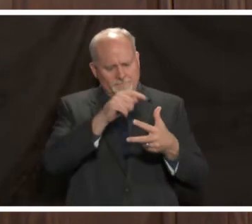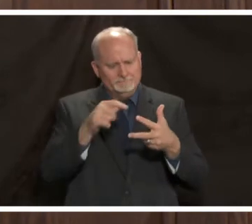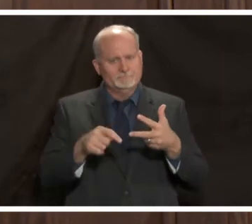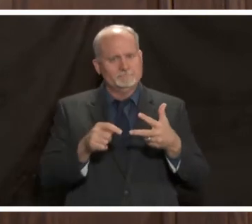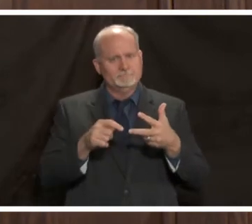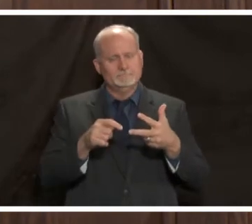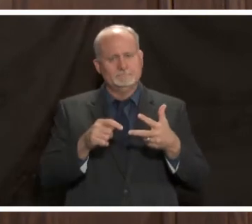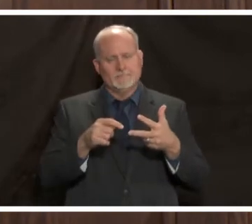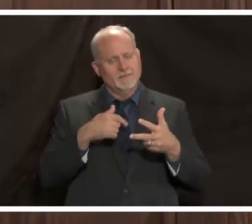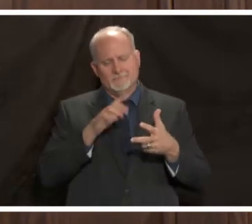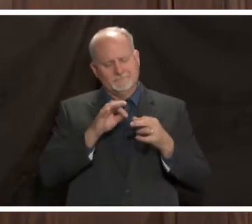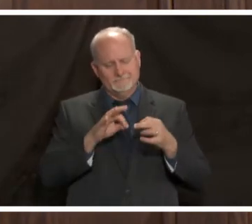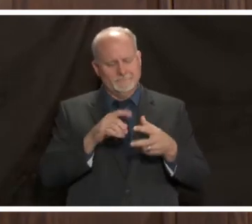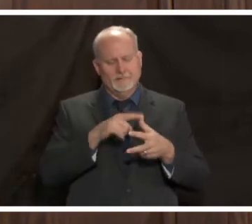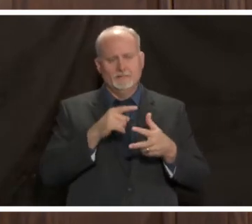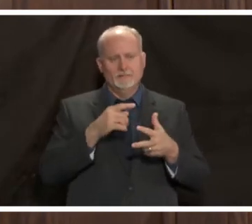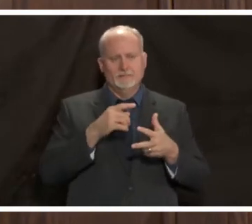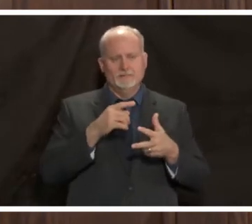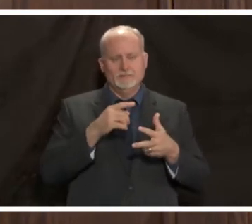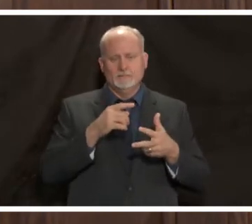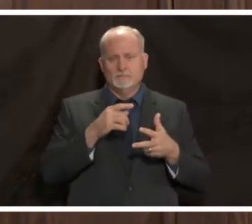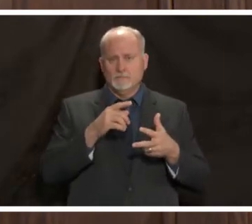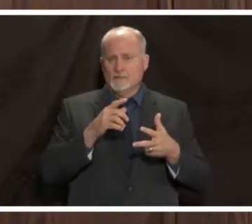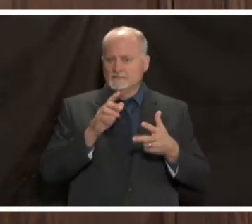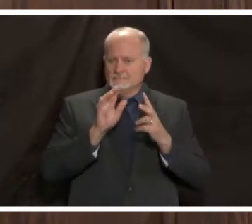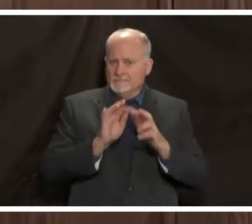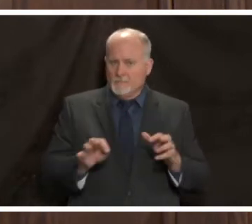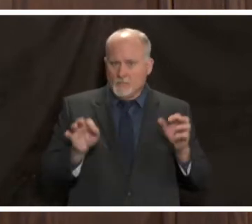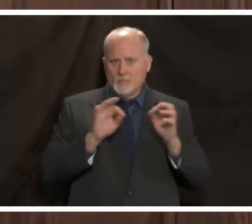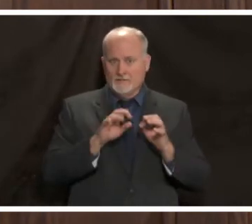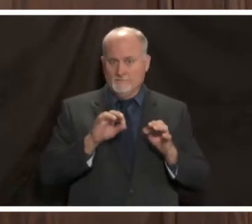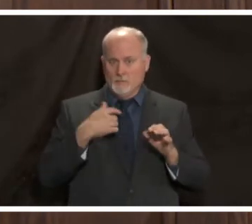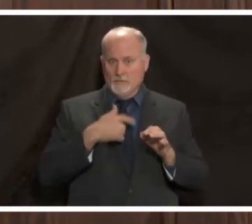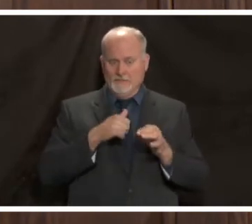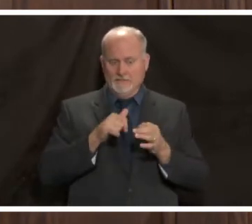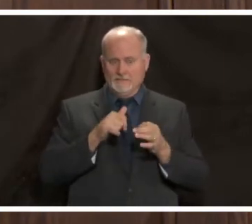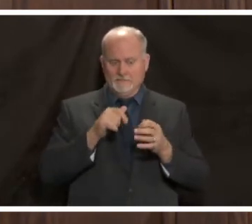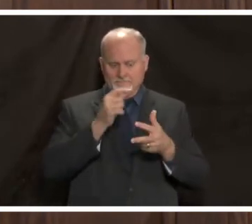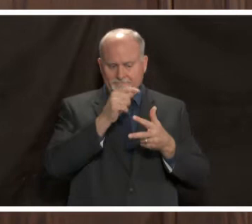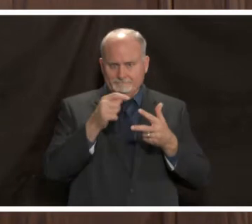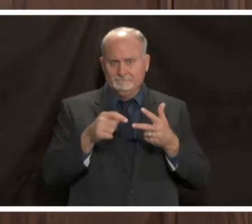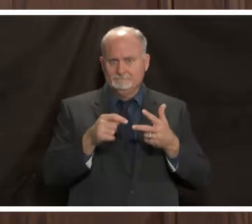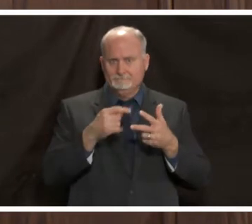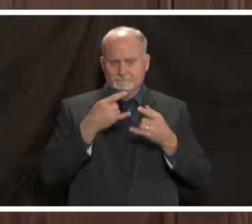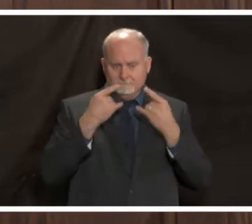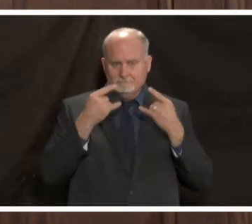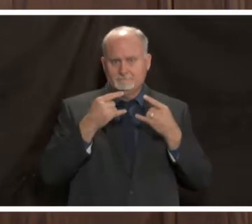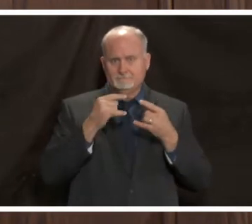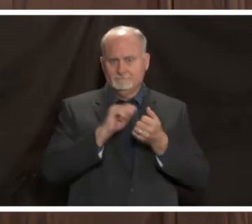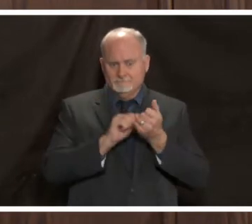going to repeat the masked story again but i think it is important for all of us to think and rethink